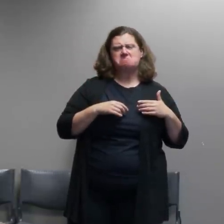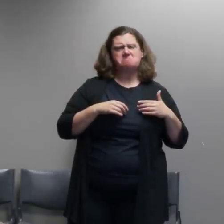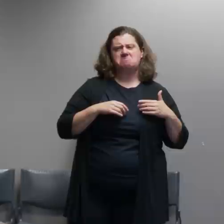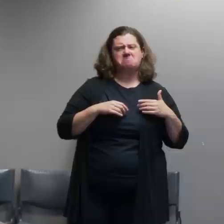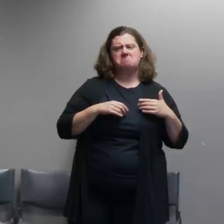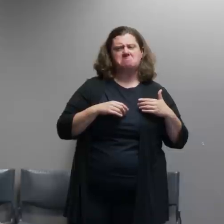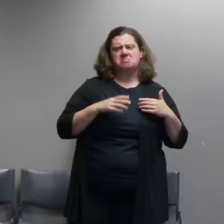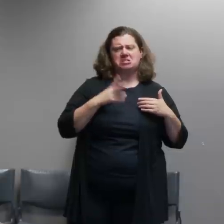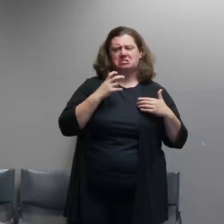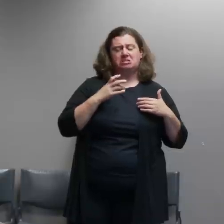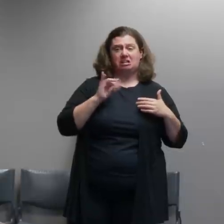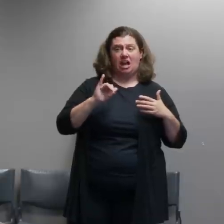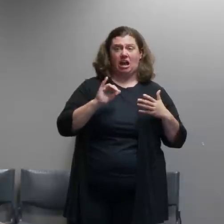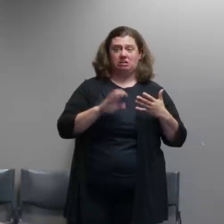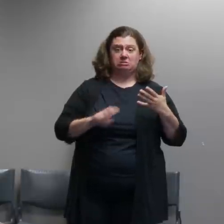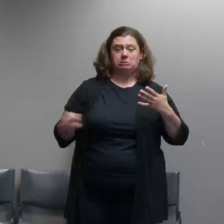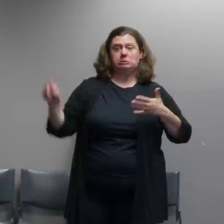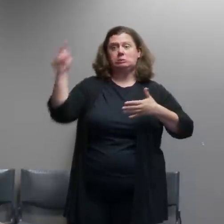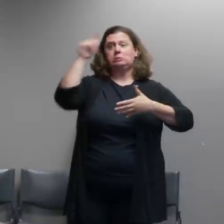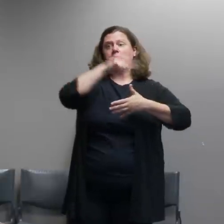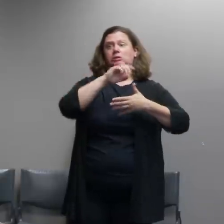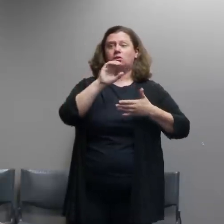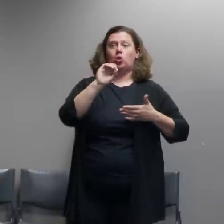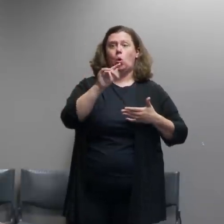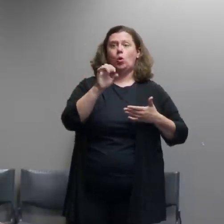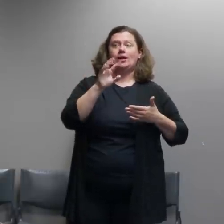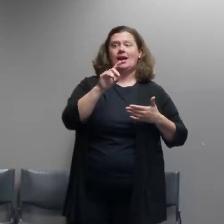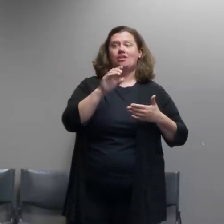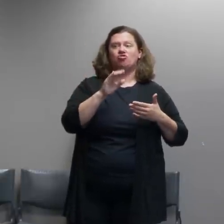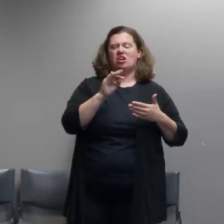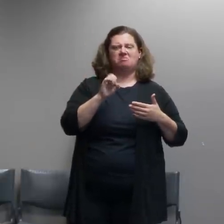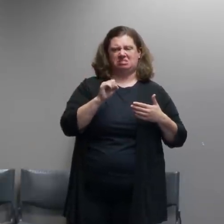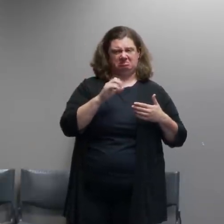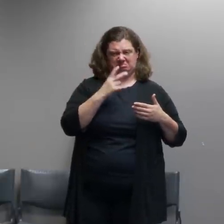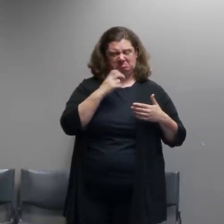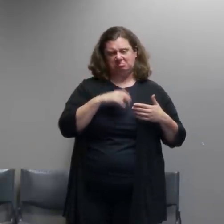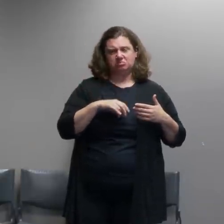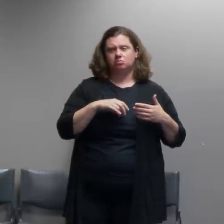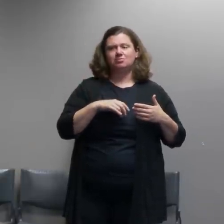level you know yes i think it is an organized